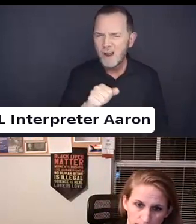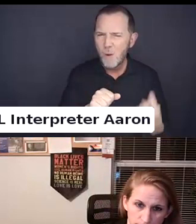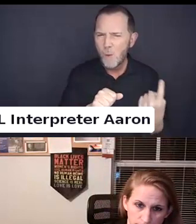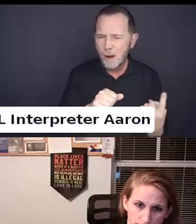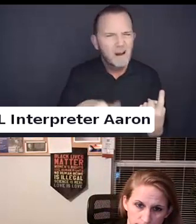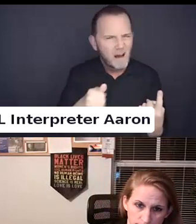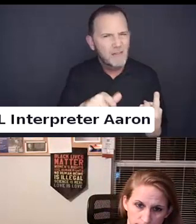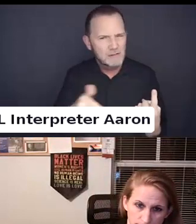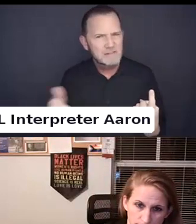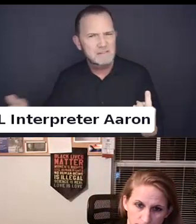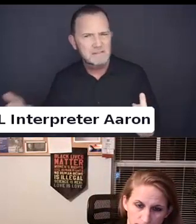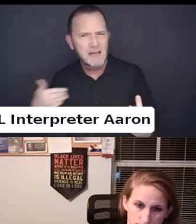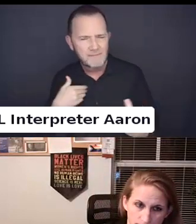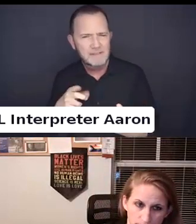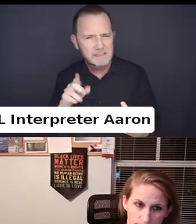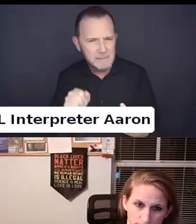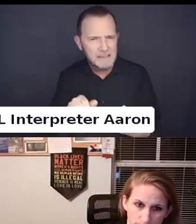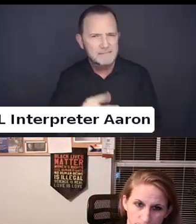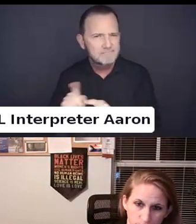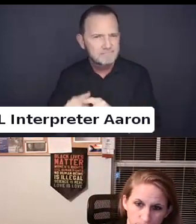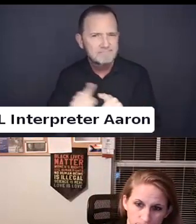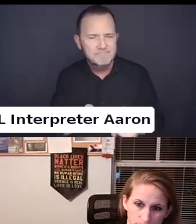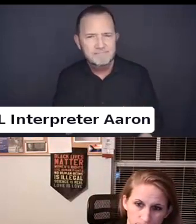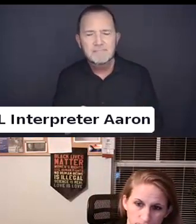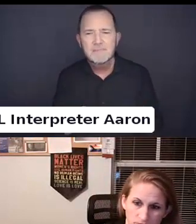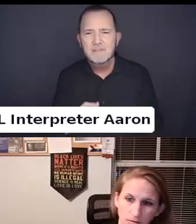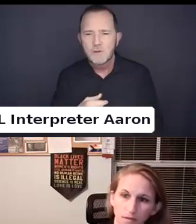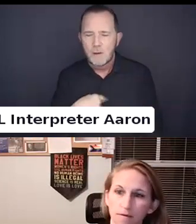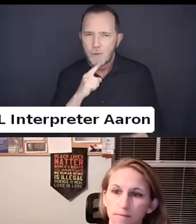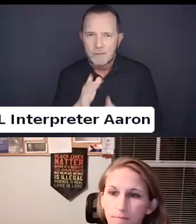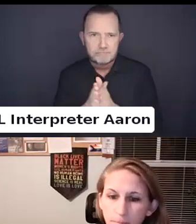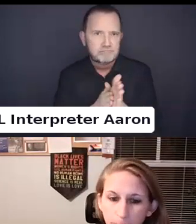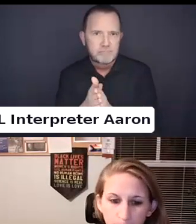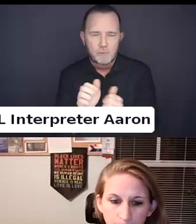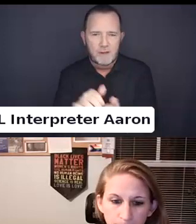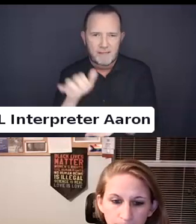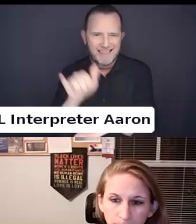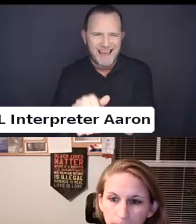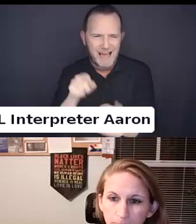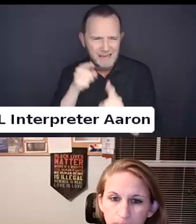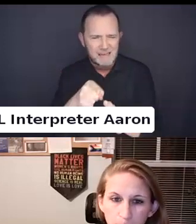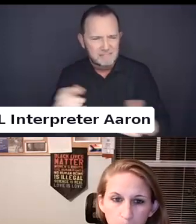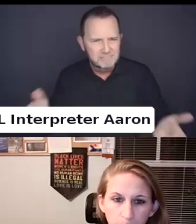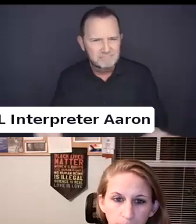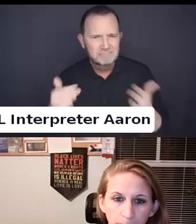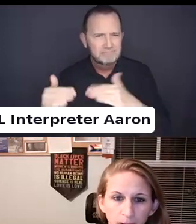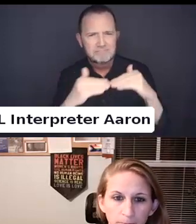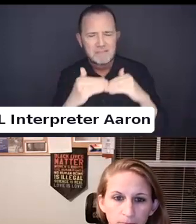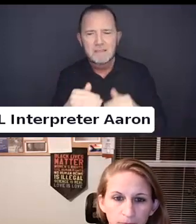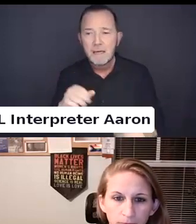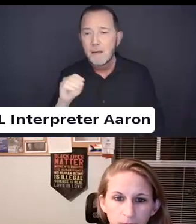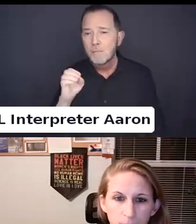And very passionate about this issue and completely agree with what gentry just said about silos.